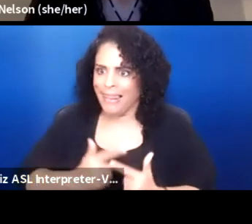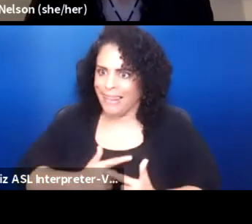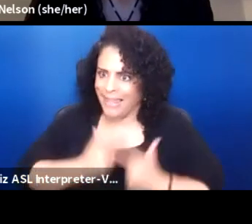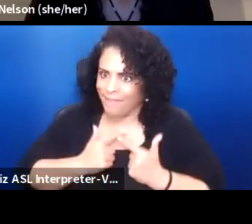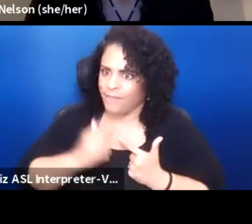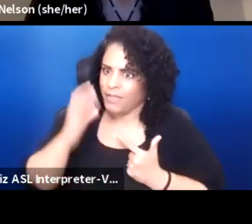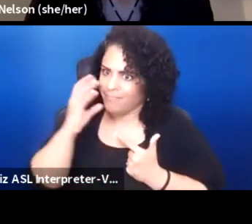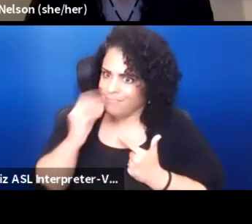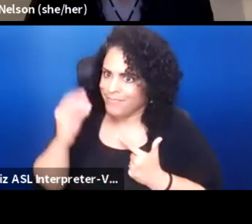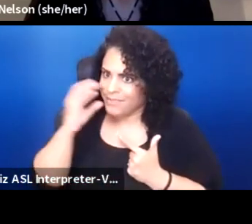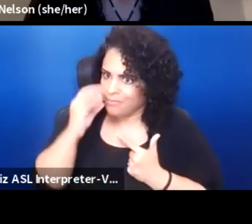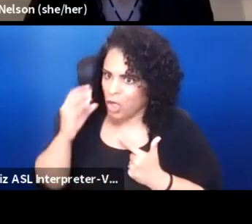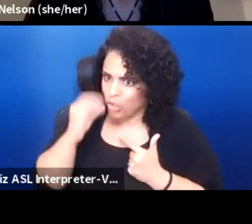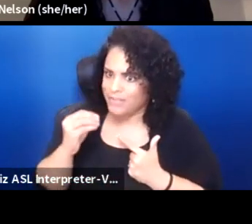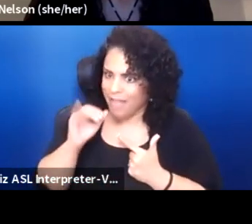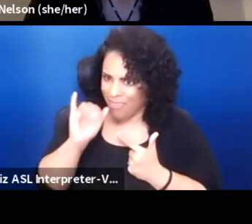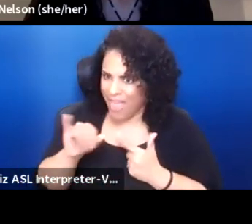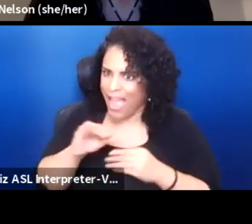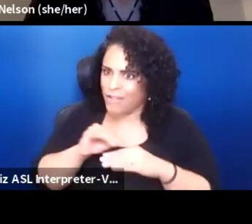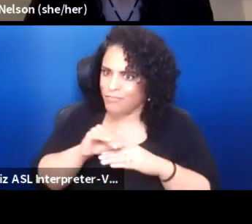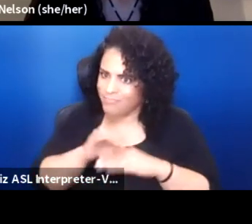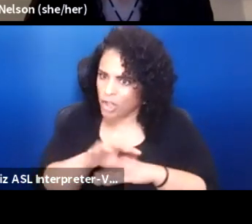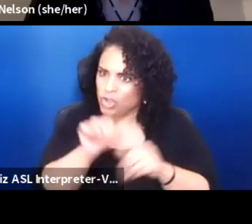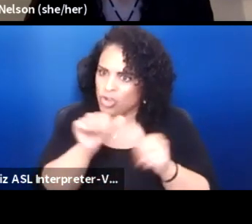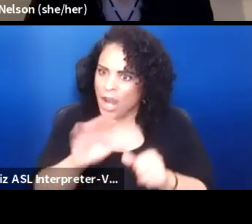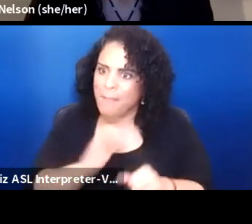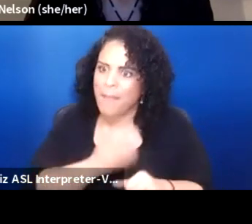that shape our stories, our songs, our culture.